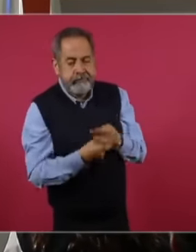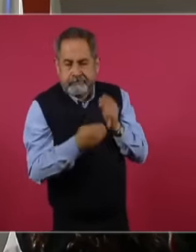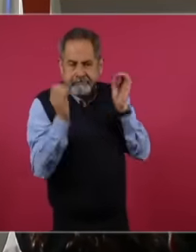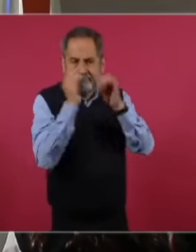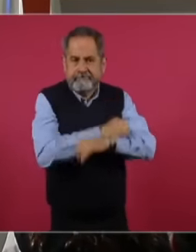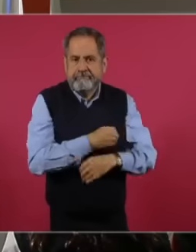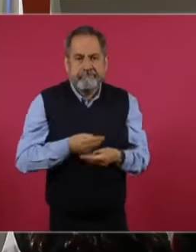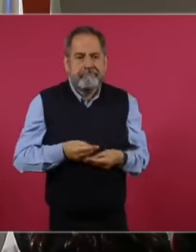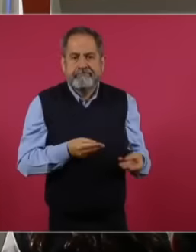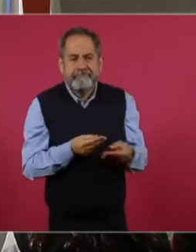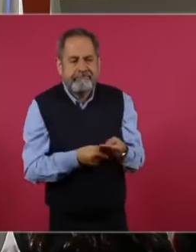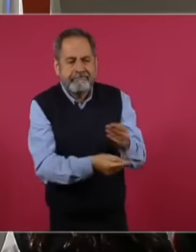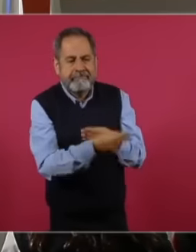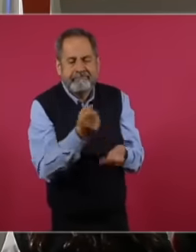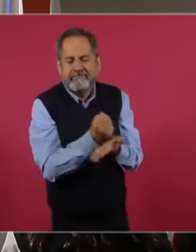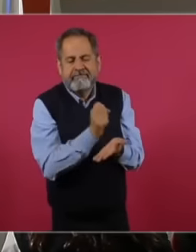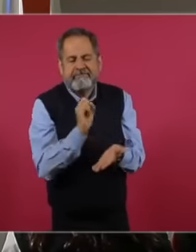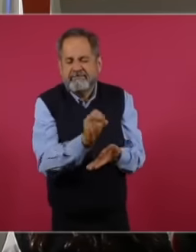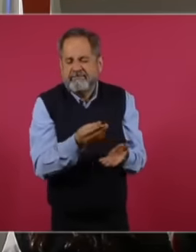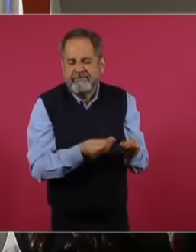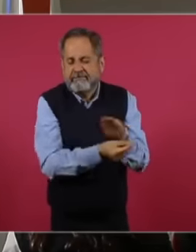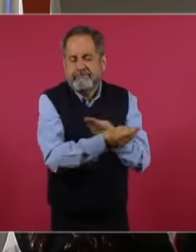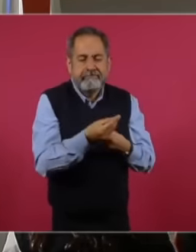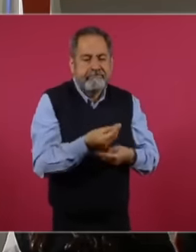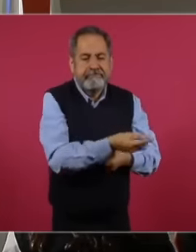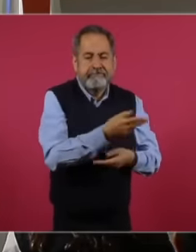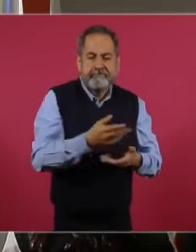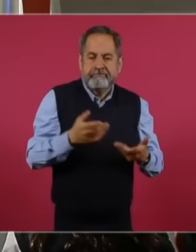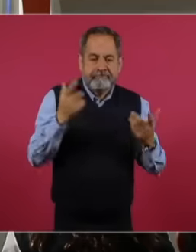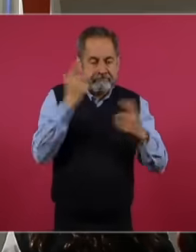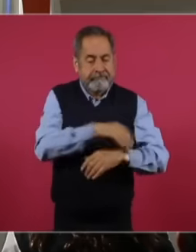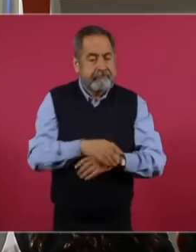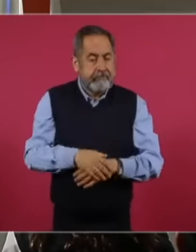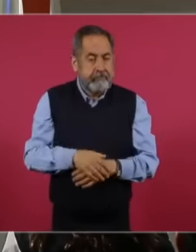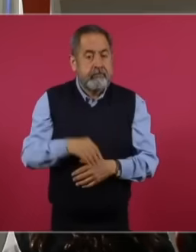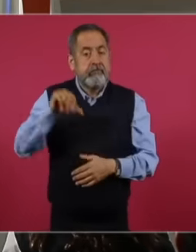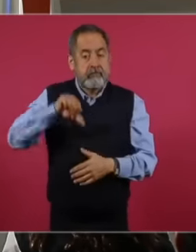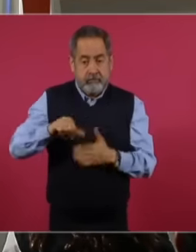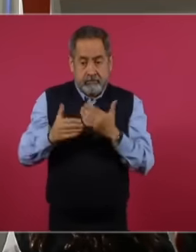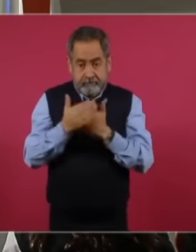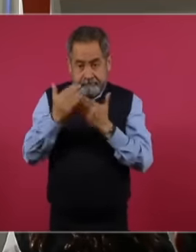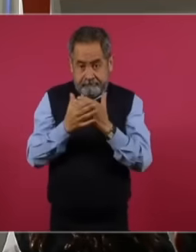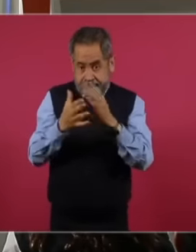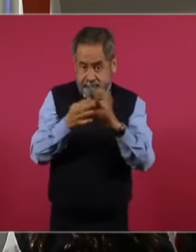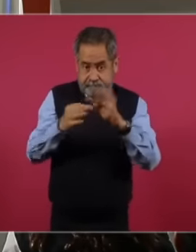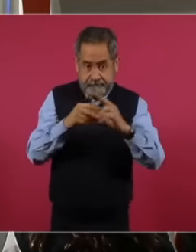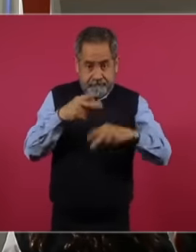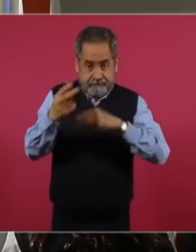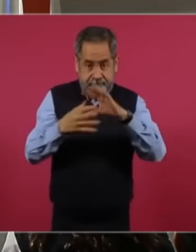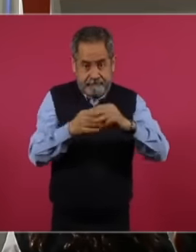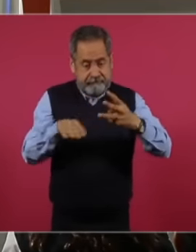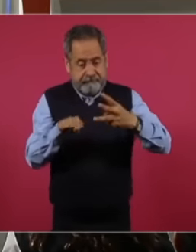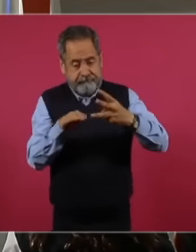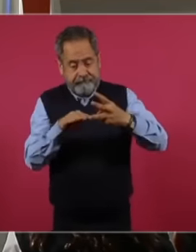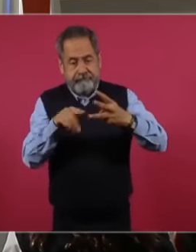our institution was experiencing this morning, let's delve into this first basement and we are going to